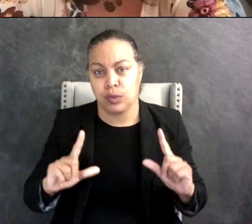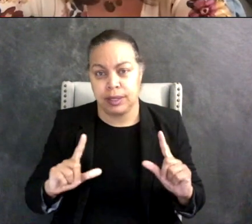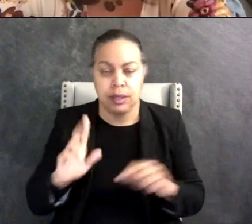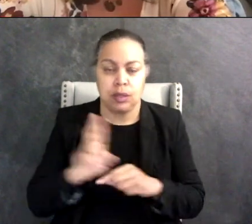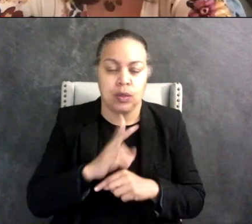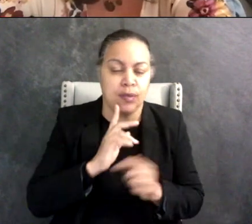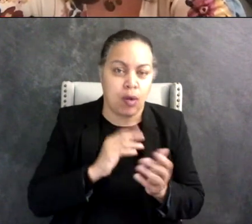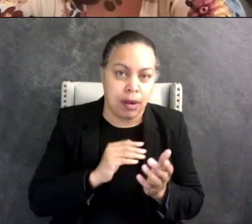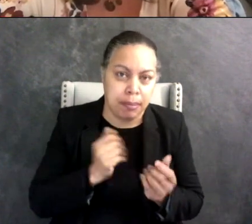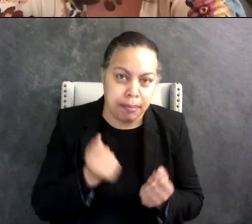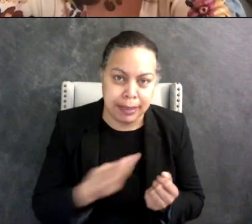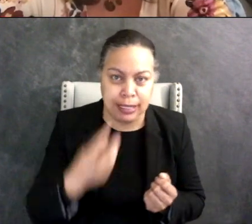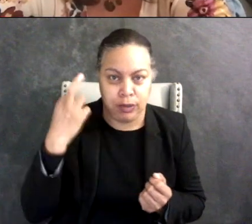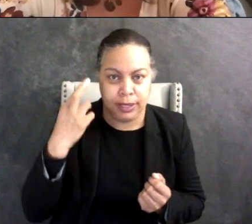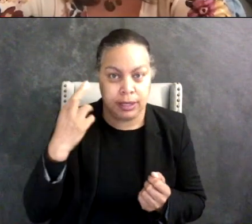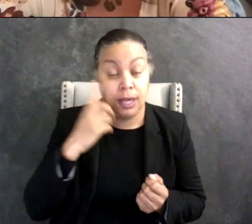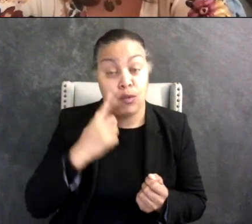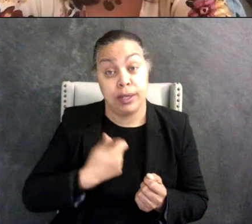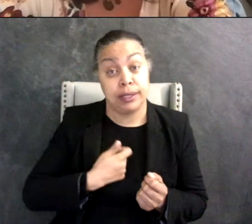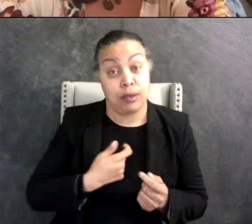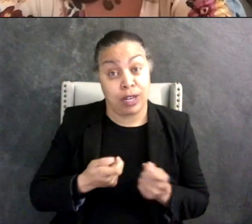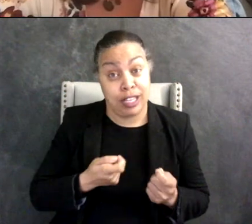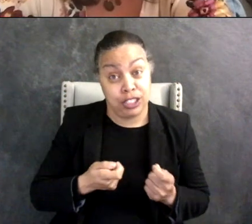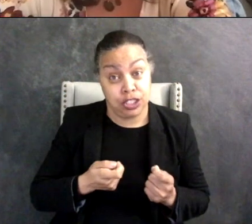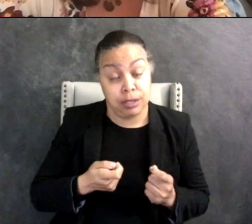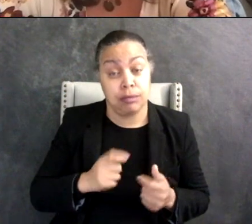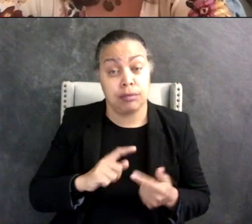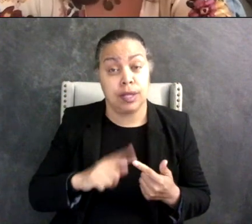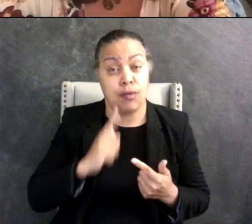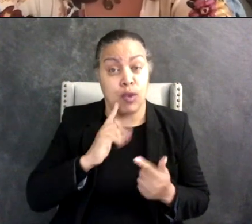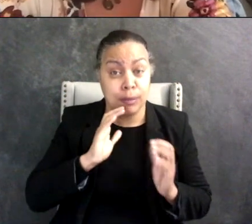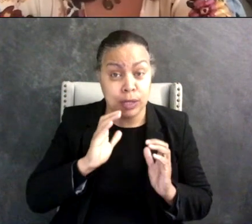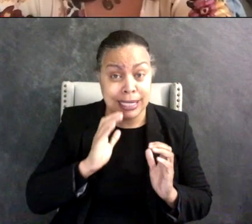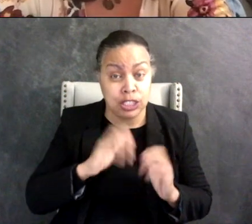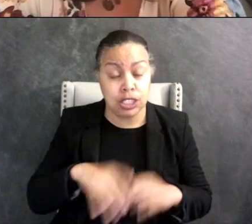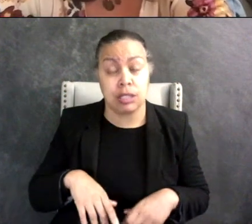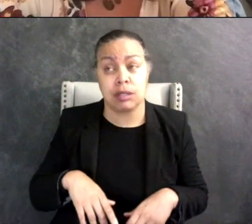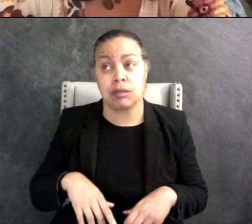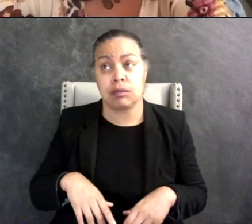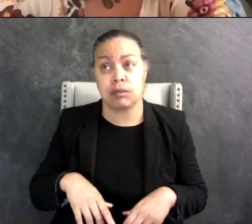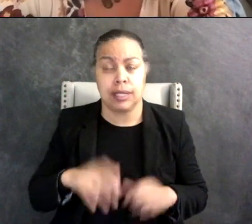lot of reasons she uses it for self-regulation, communication, which could be anything from